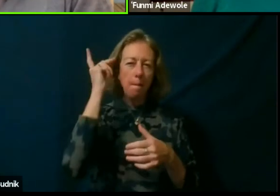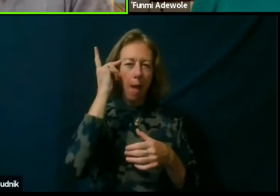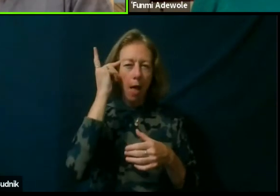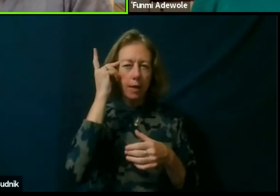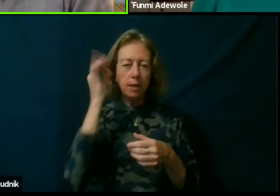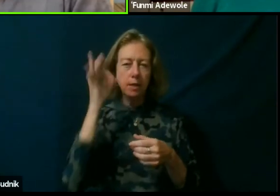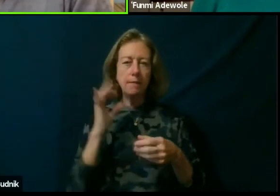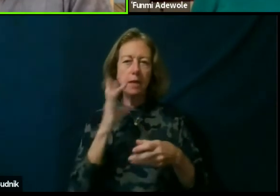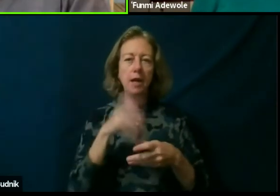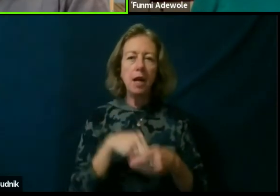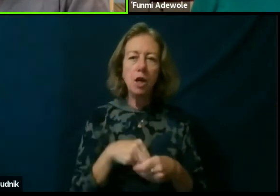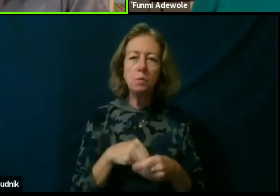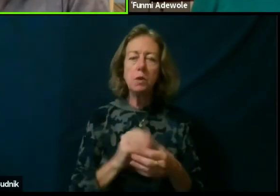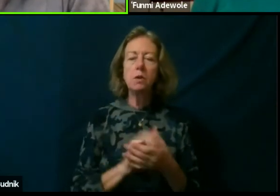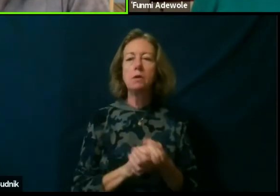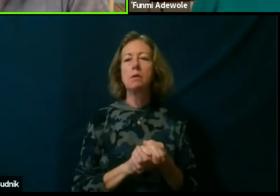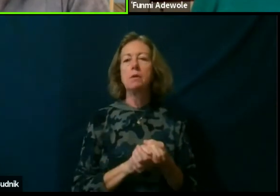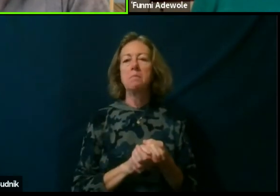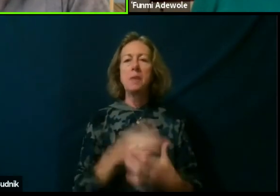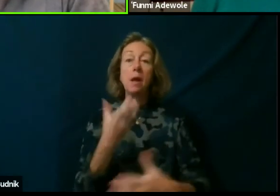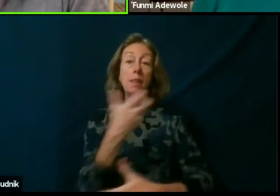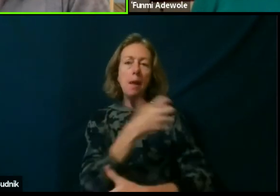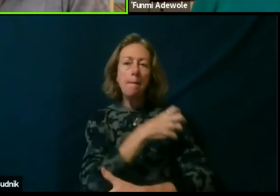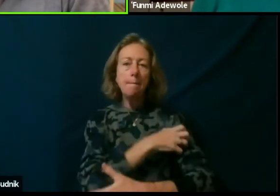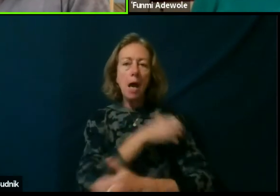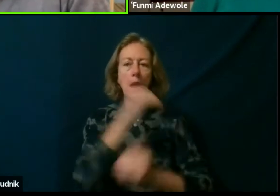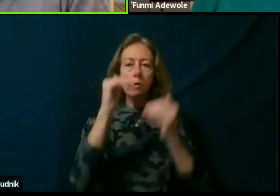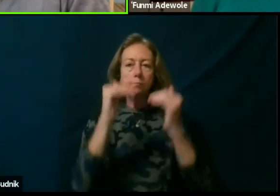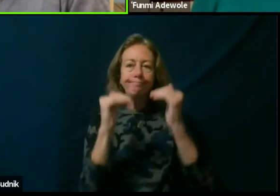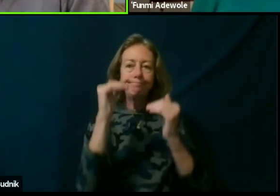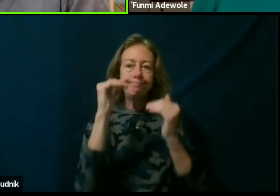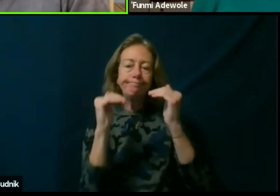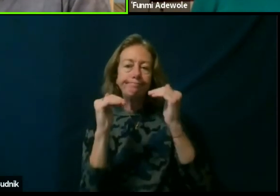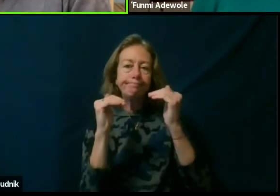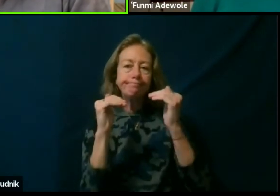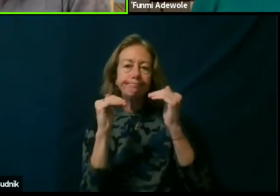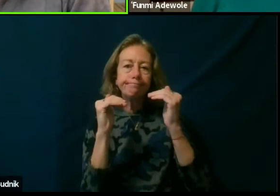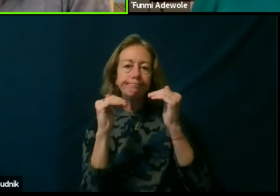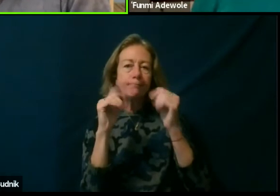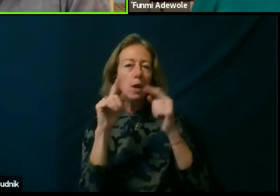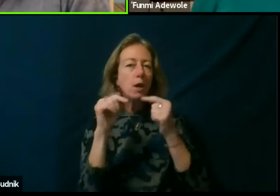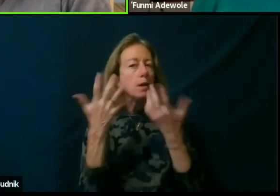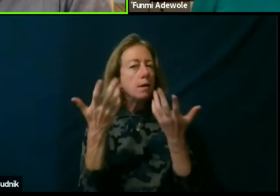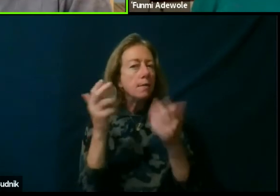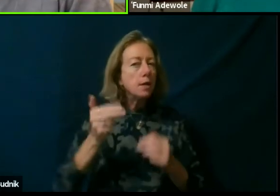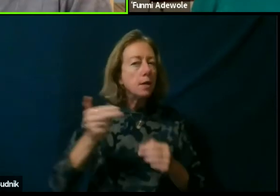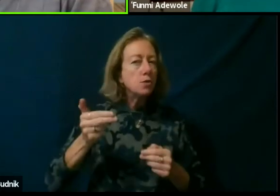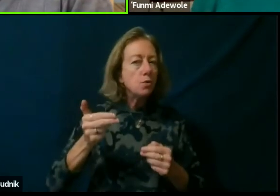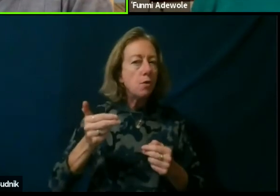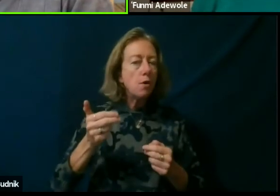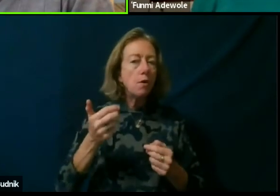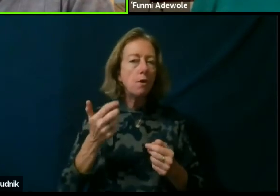around the power dynamics, around the historical realities that surround where things are at.